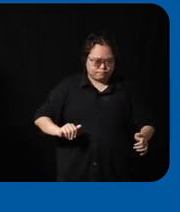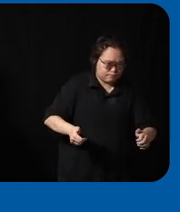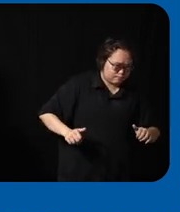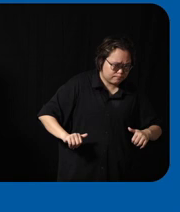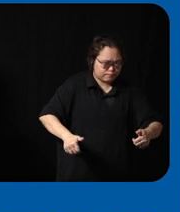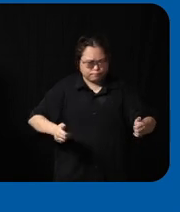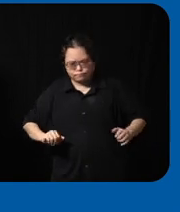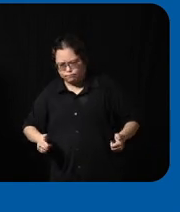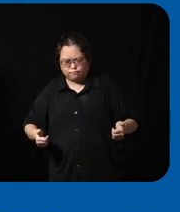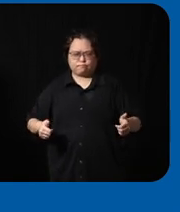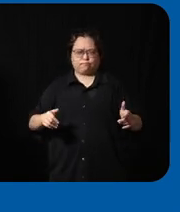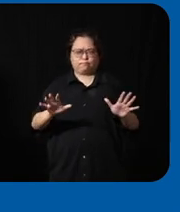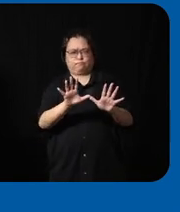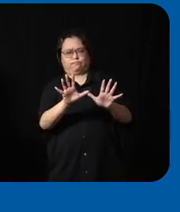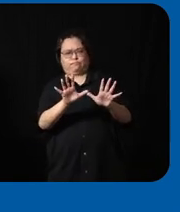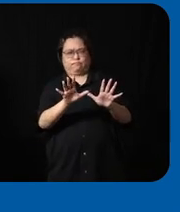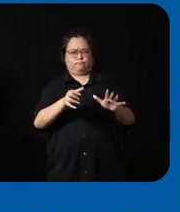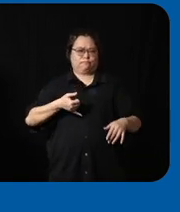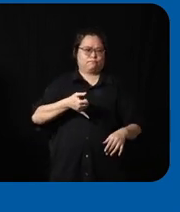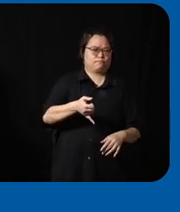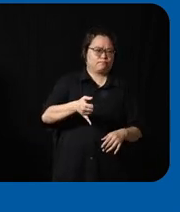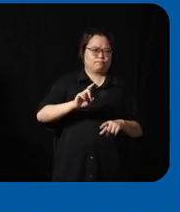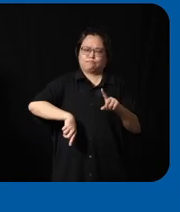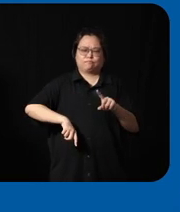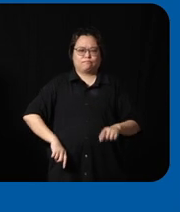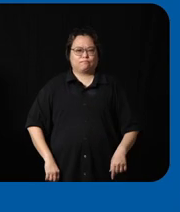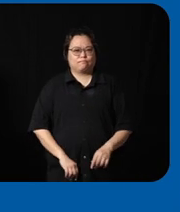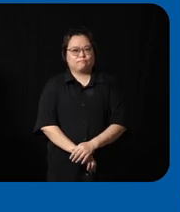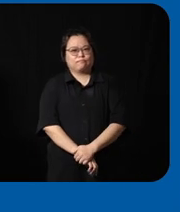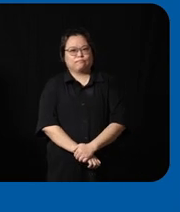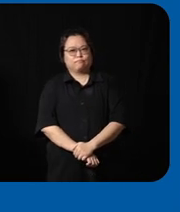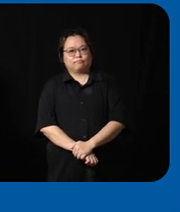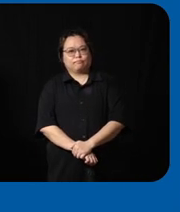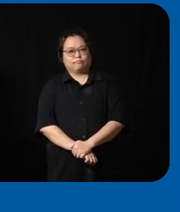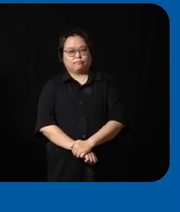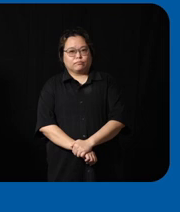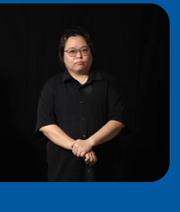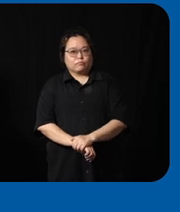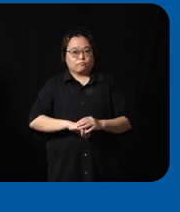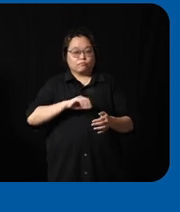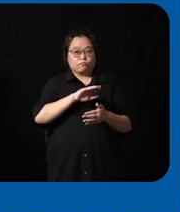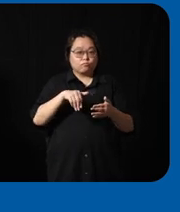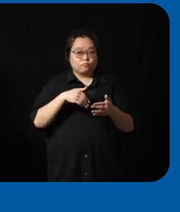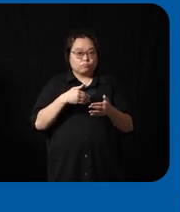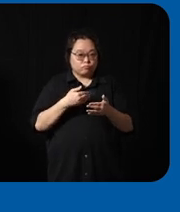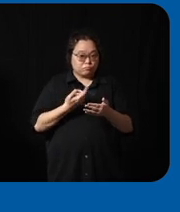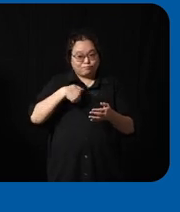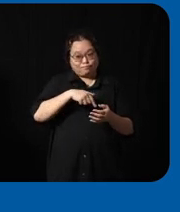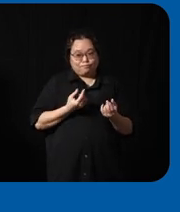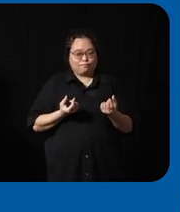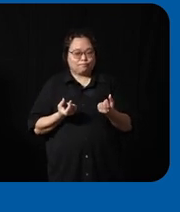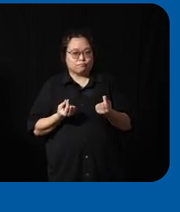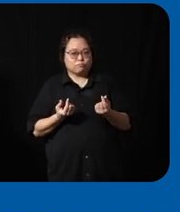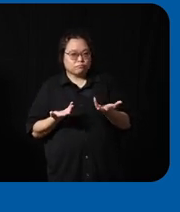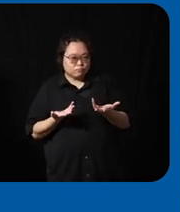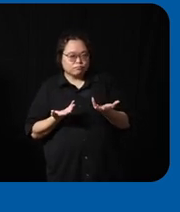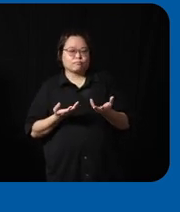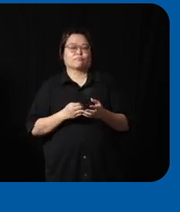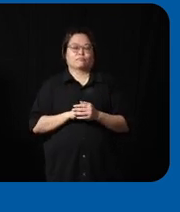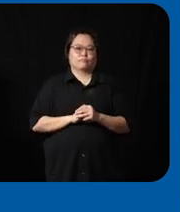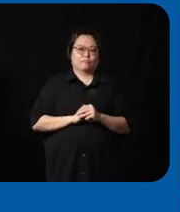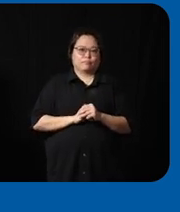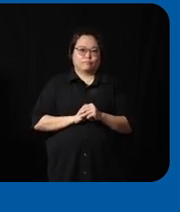yeah are in the way of getting where you want to get okay um in order do all this um we try to get